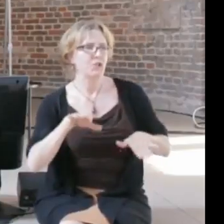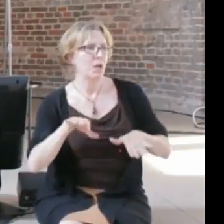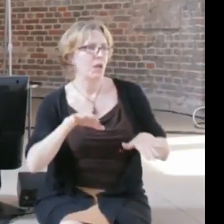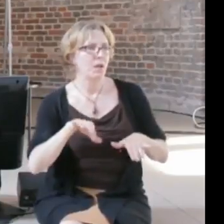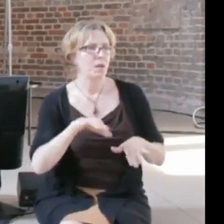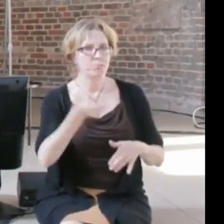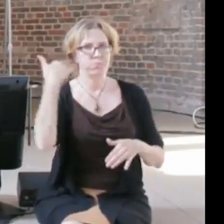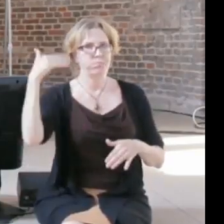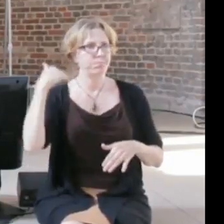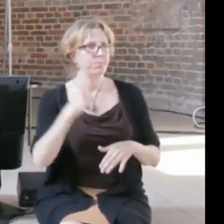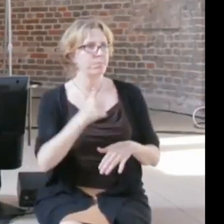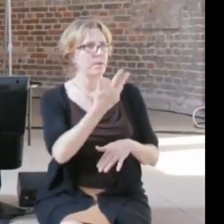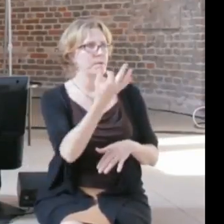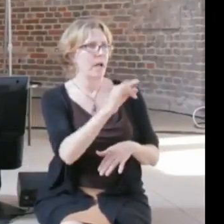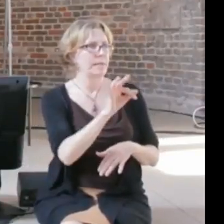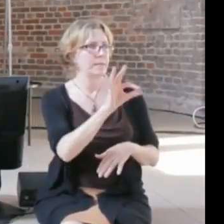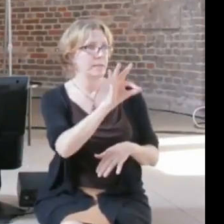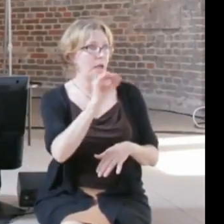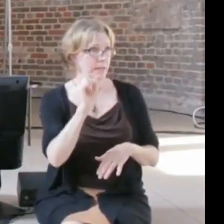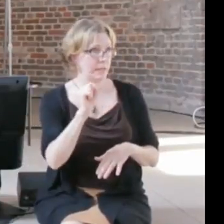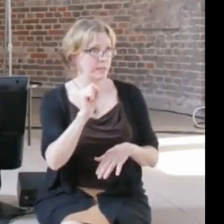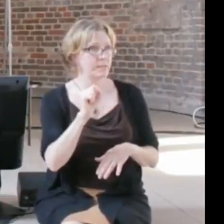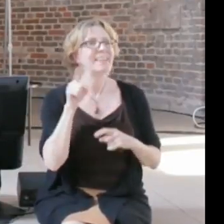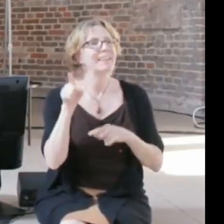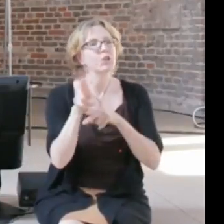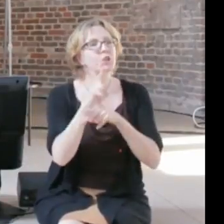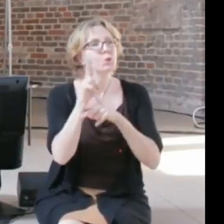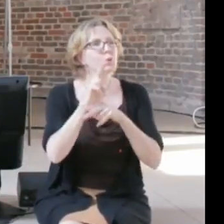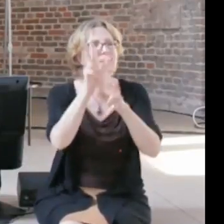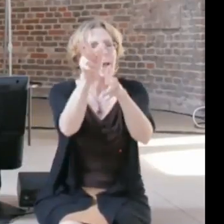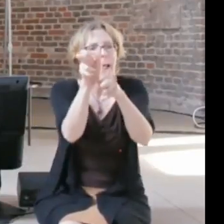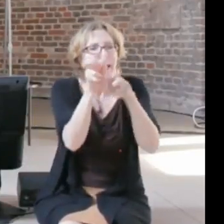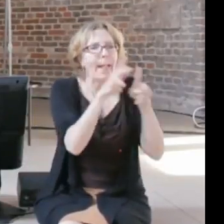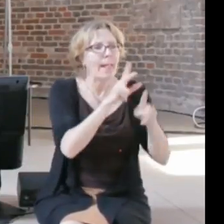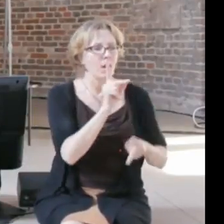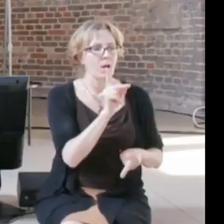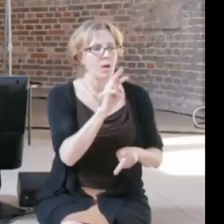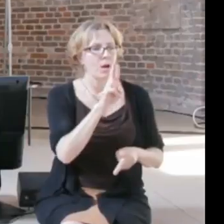he used a very short sample of a Kraftwerk track, now under traditional copyright law